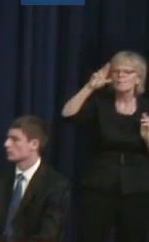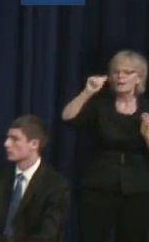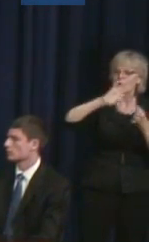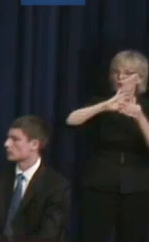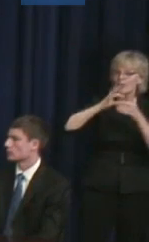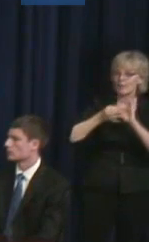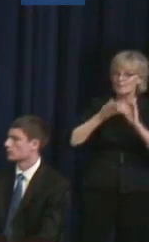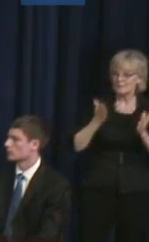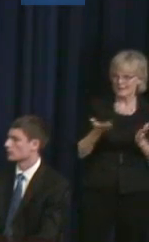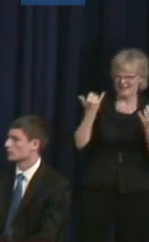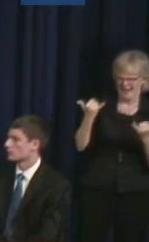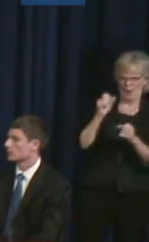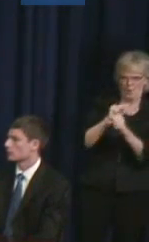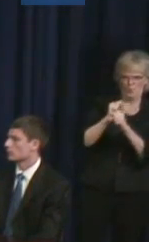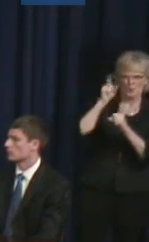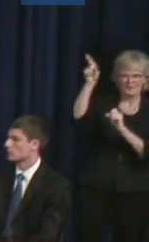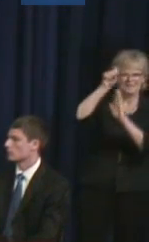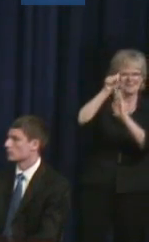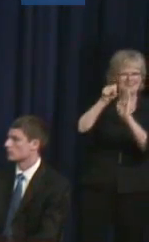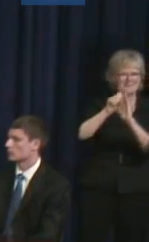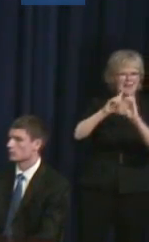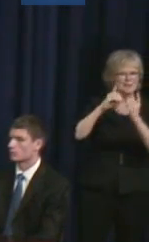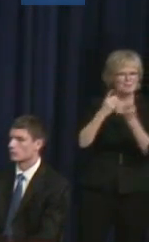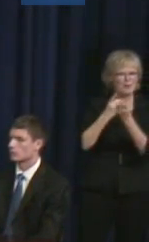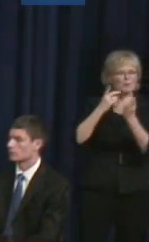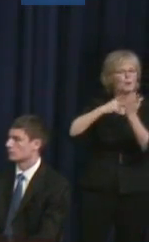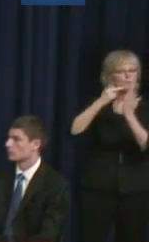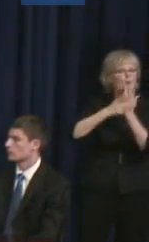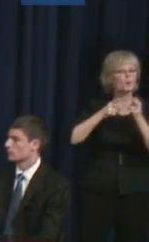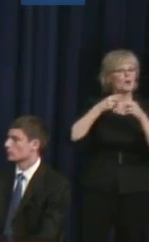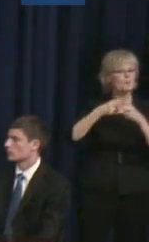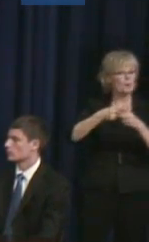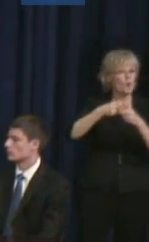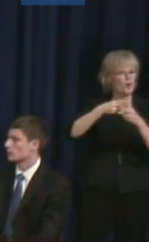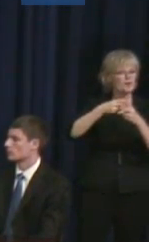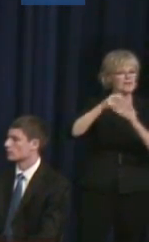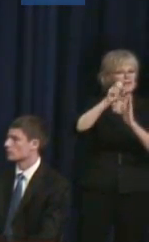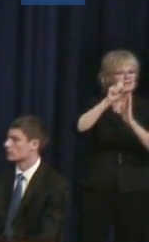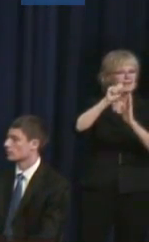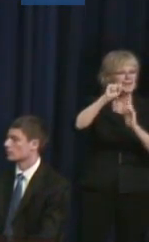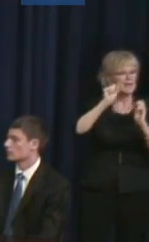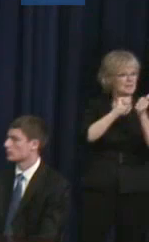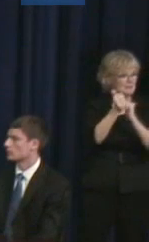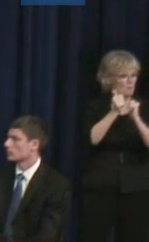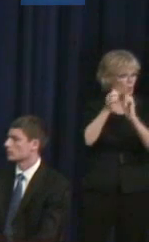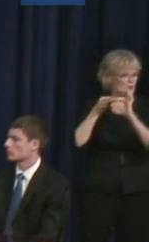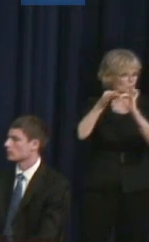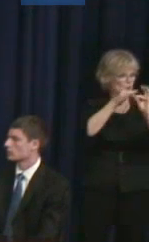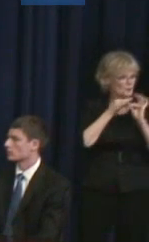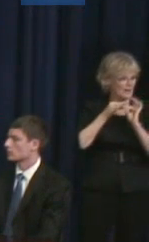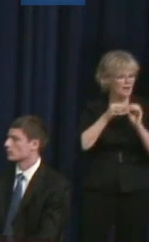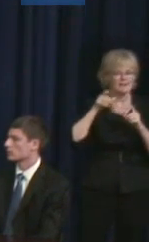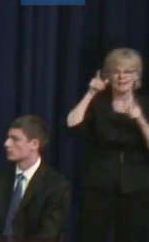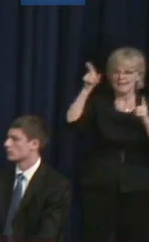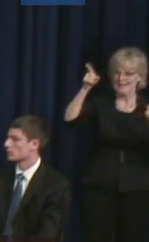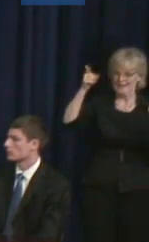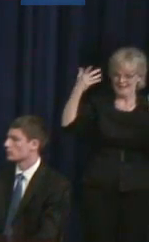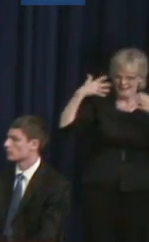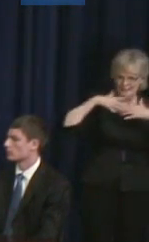State Department in a program called Sports United. The work that she's doing is integrating athletes with